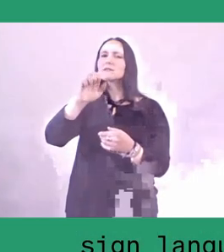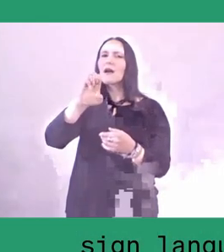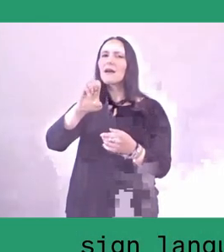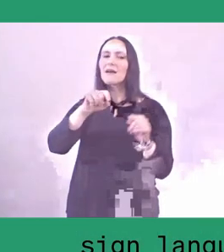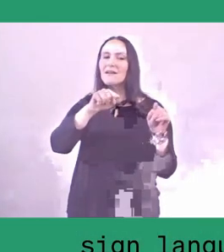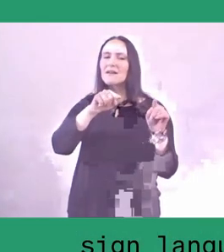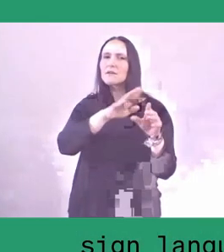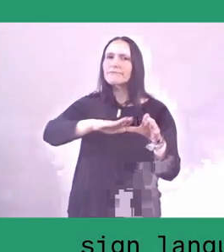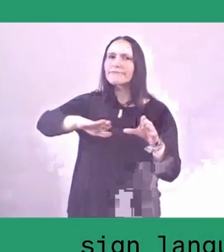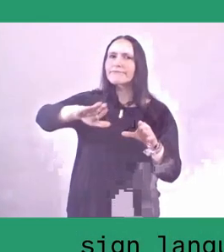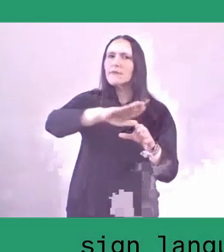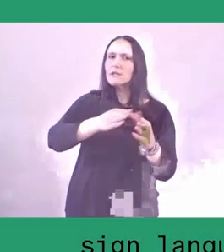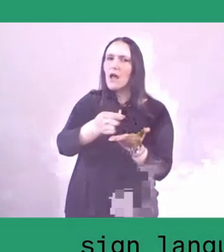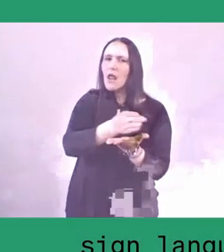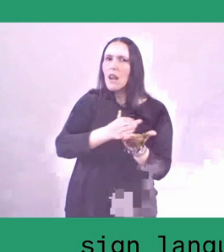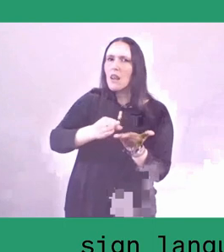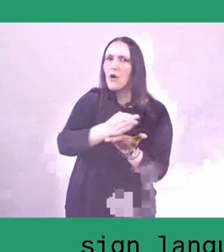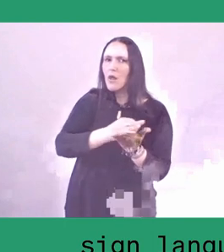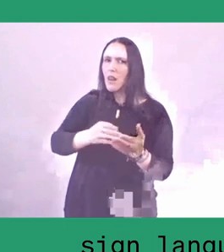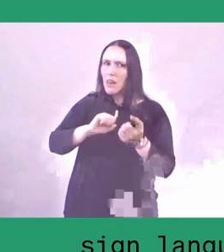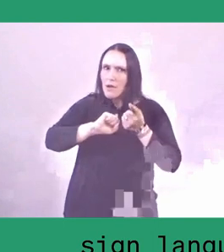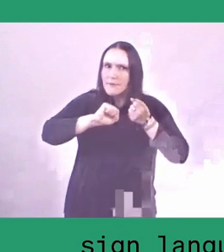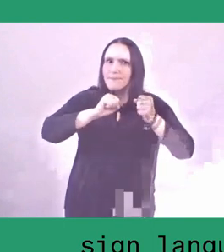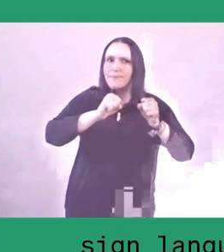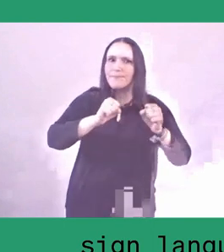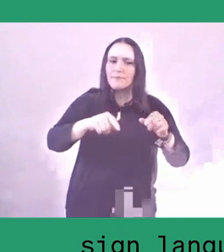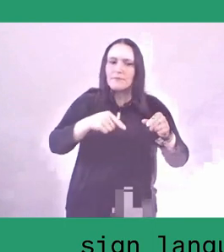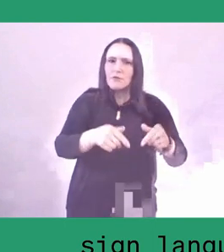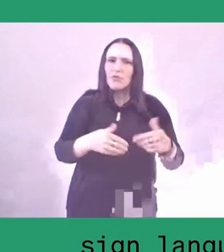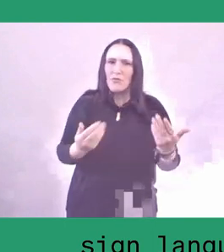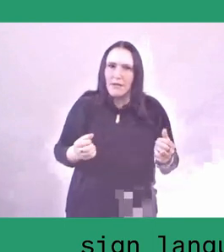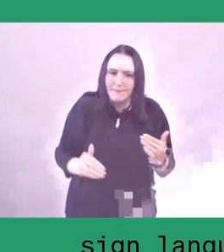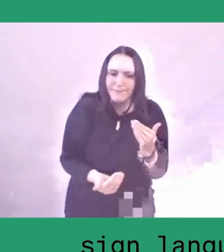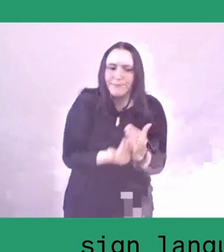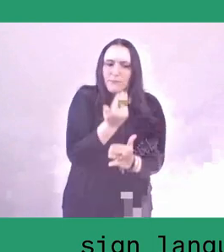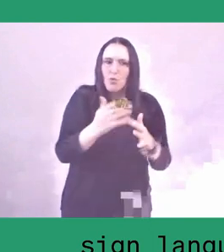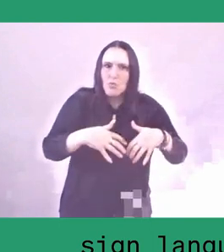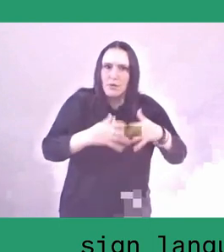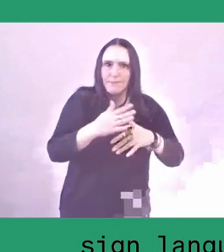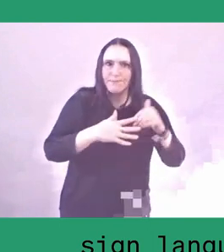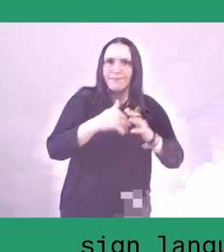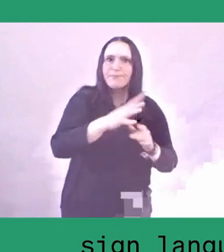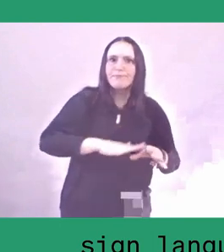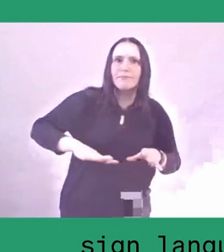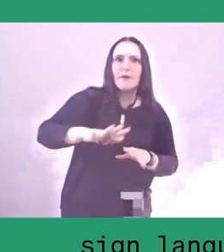to restore the soil and to build the community. In Salassae, for example, the story that is very close to us,